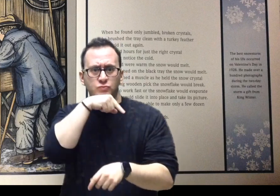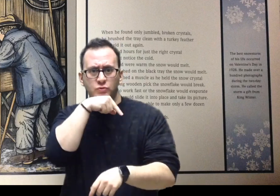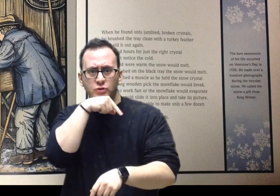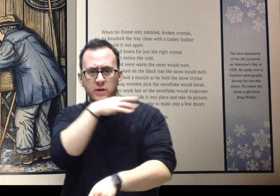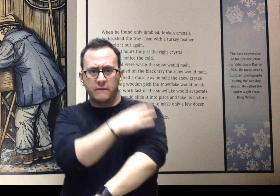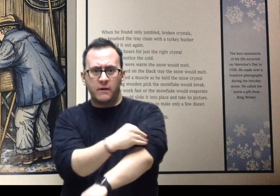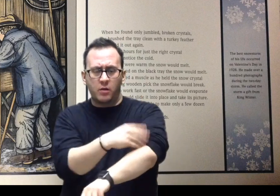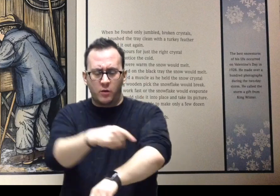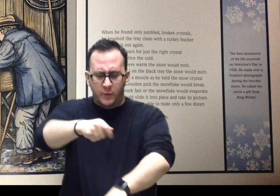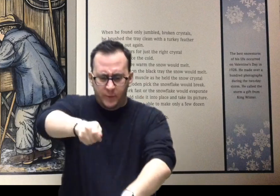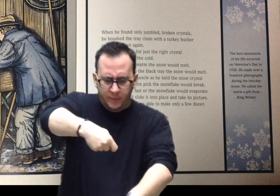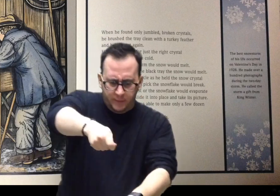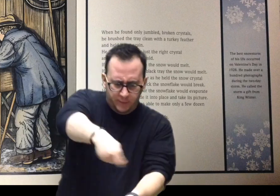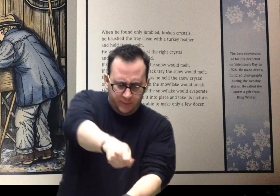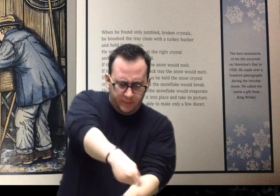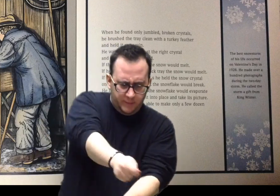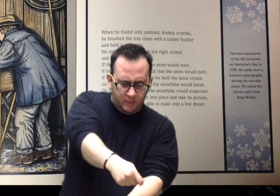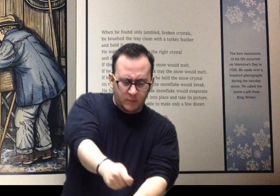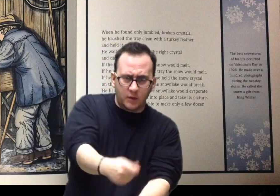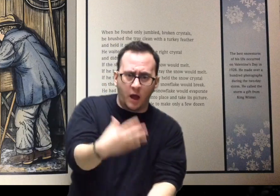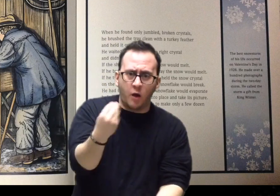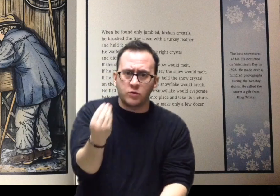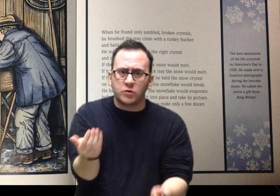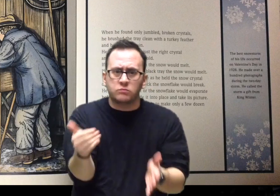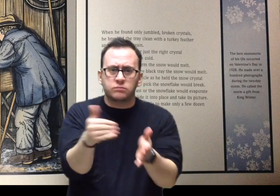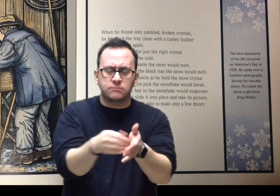He waited hours for just the right crystal and didn’t notice the cold.